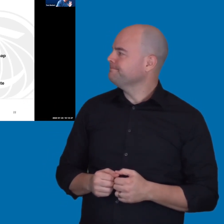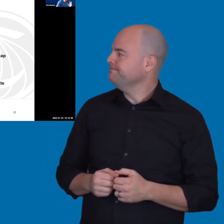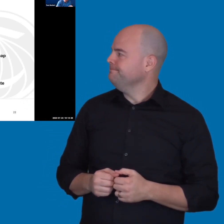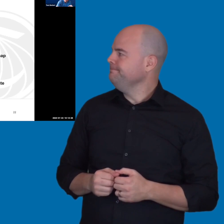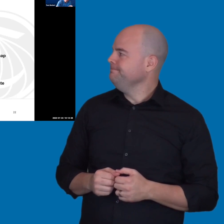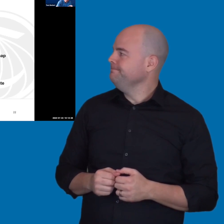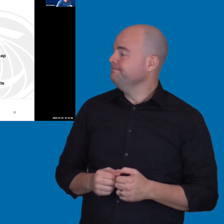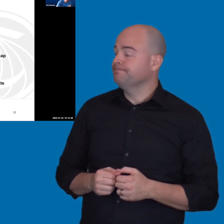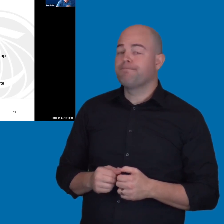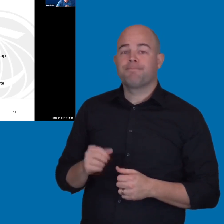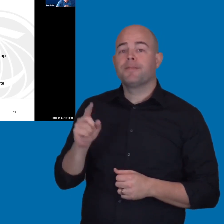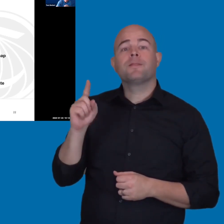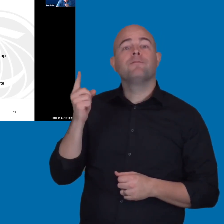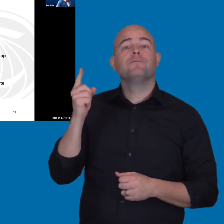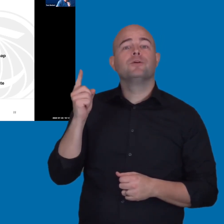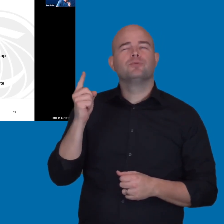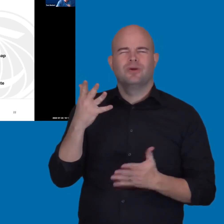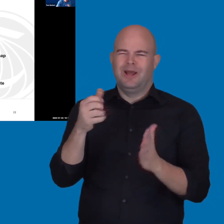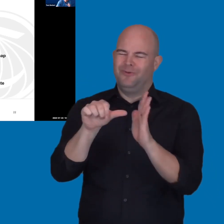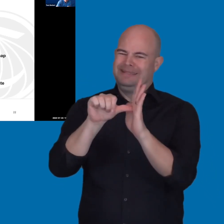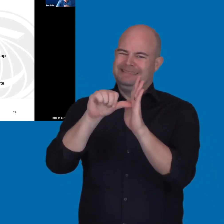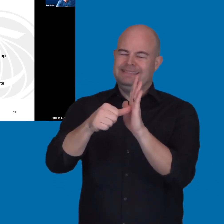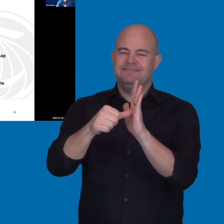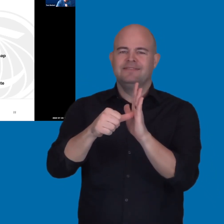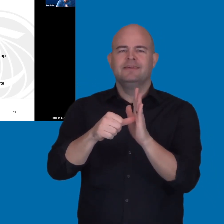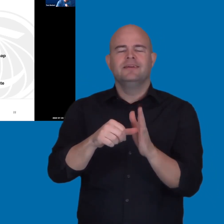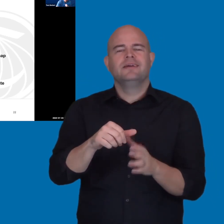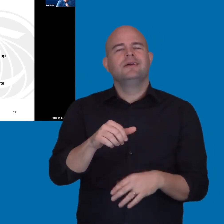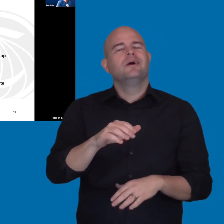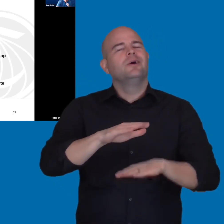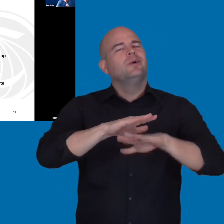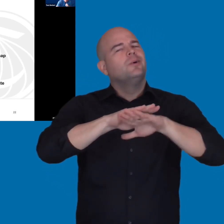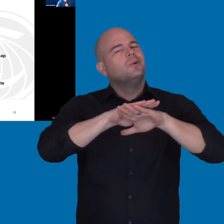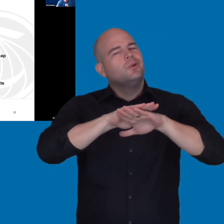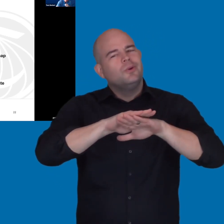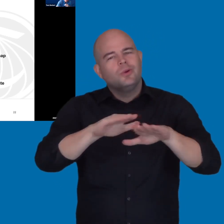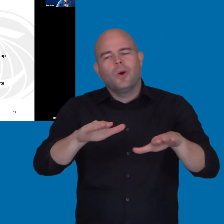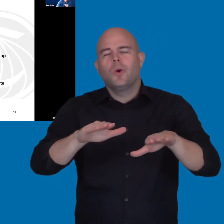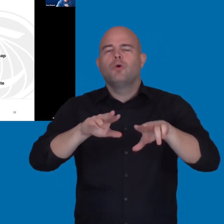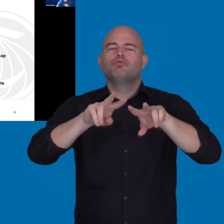to really emphasize is do not do research and development for your vendors.